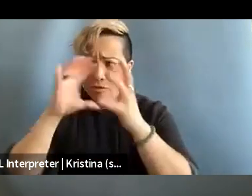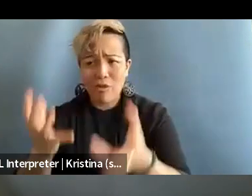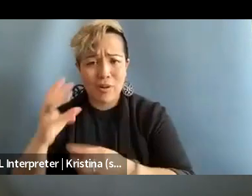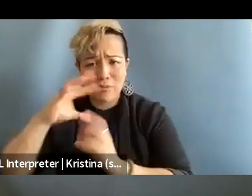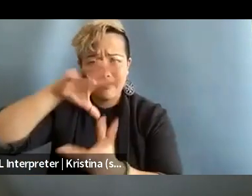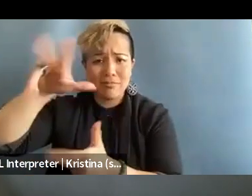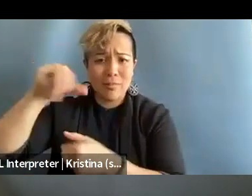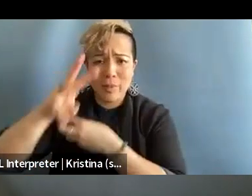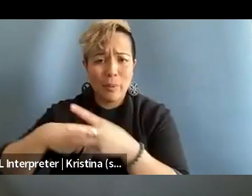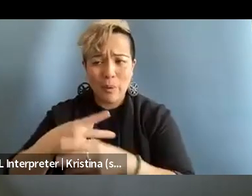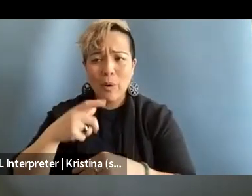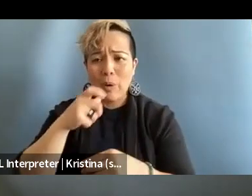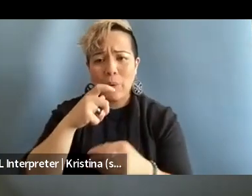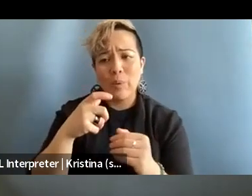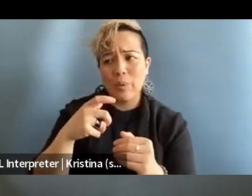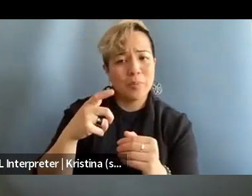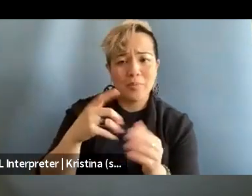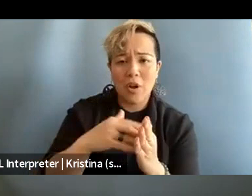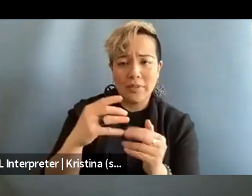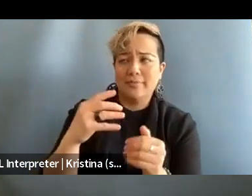you know, catch the ire of their government.